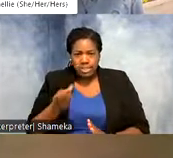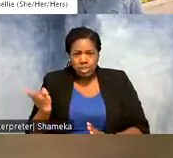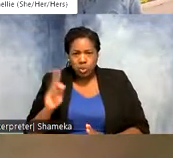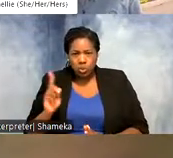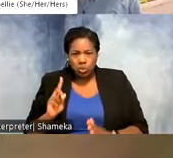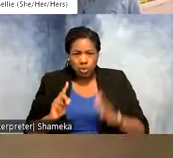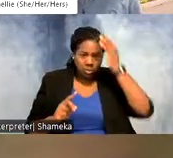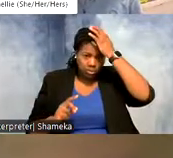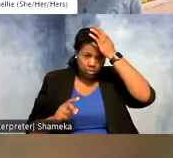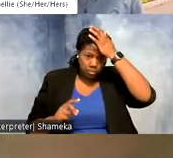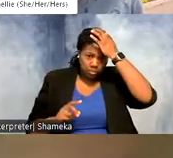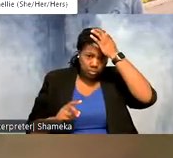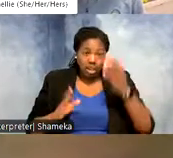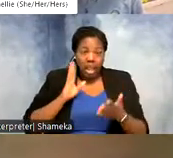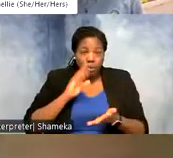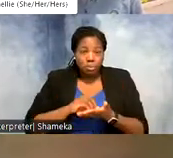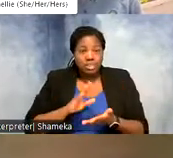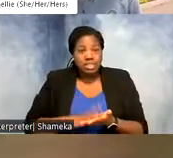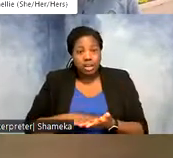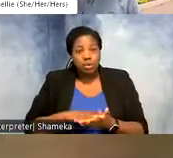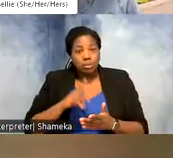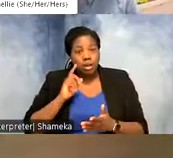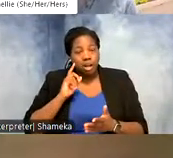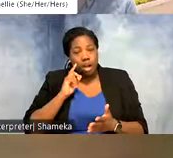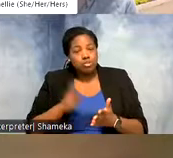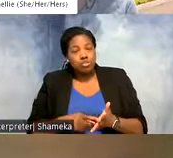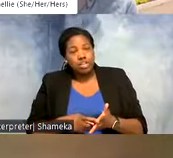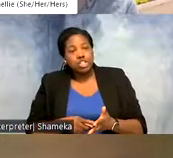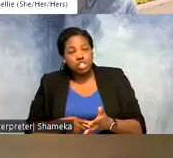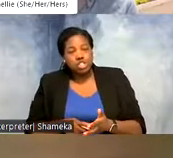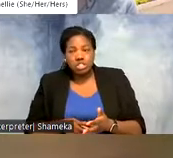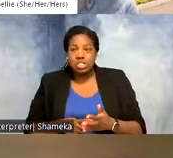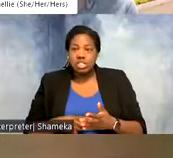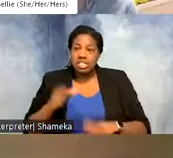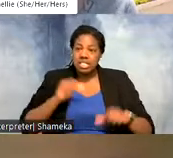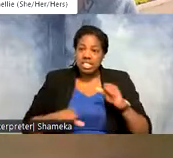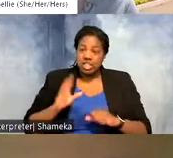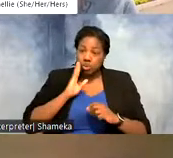so I'll put those observations in. And later scientists might use that data to help birds.